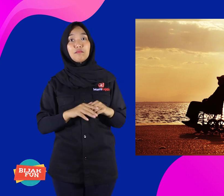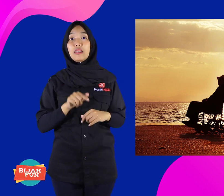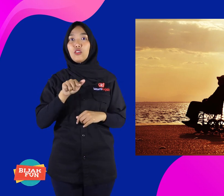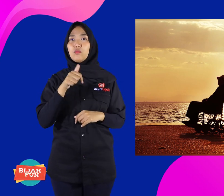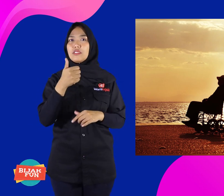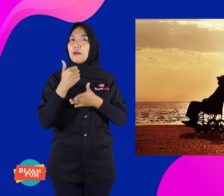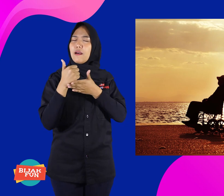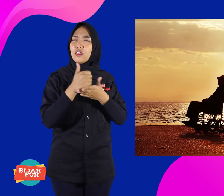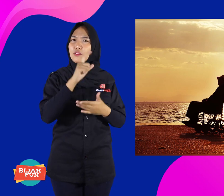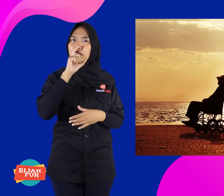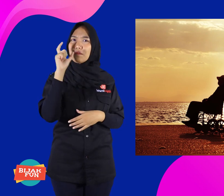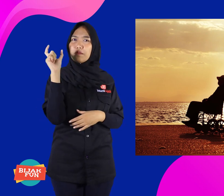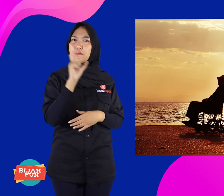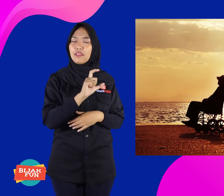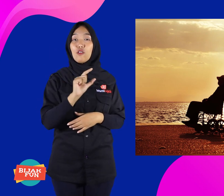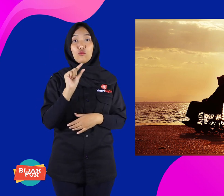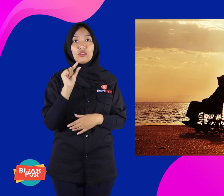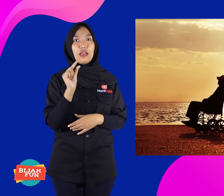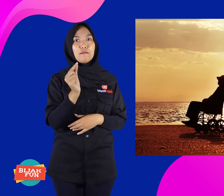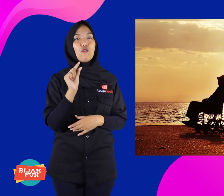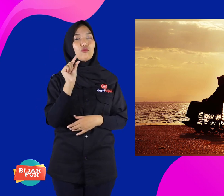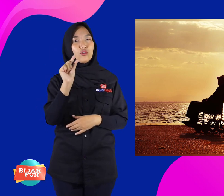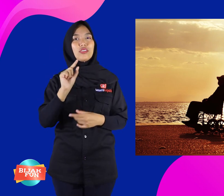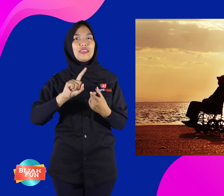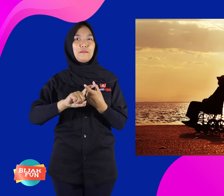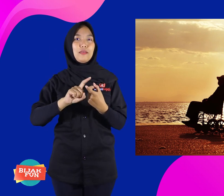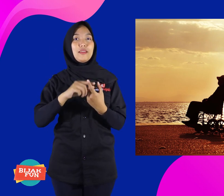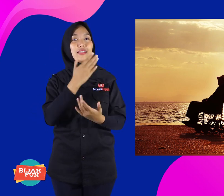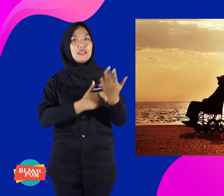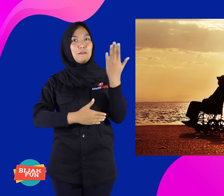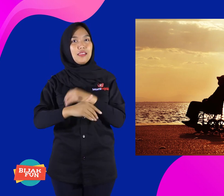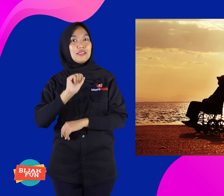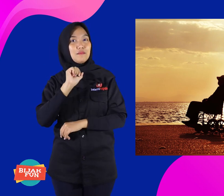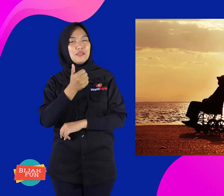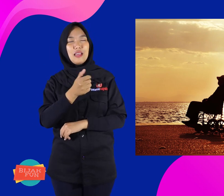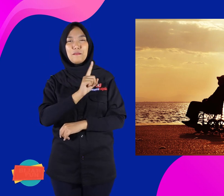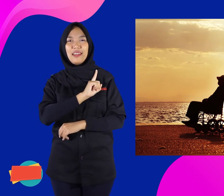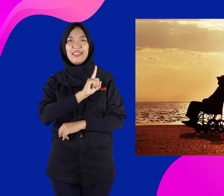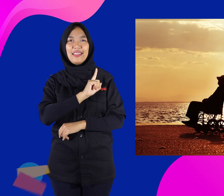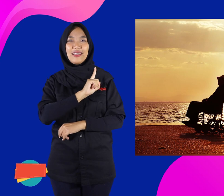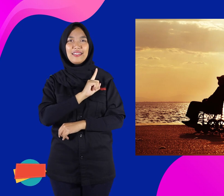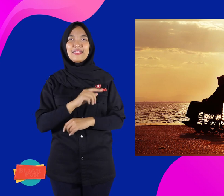can help faster, especially Disability friends can be independent.